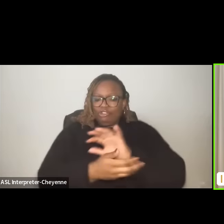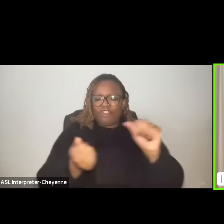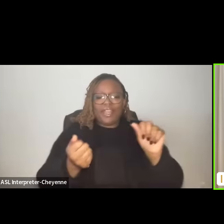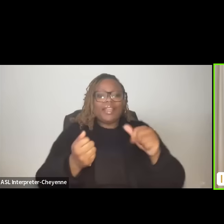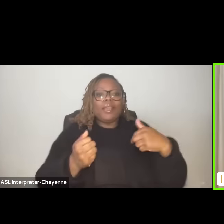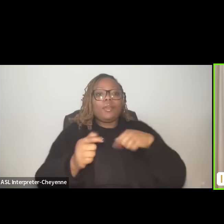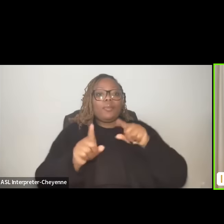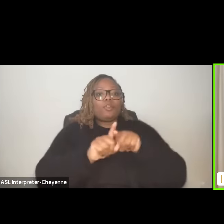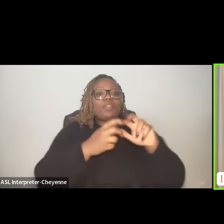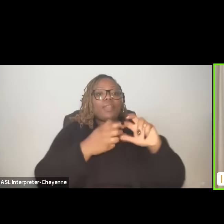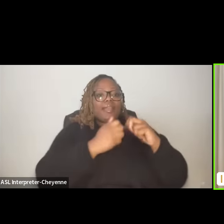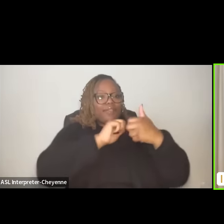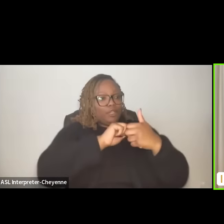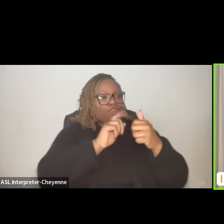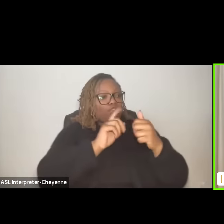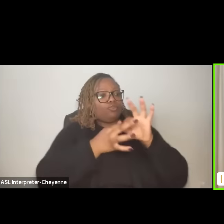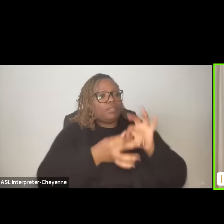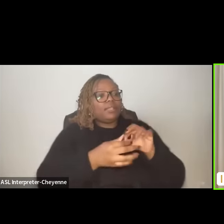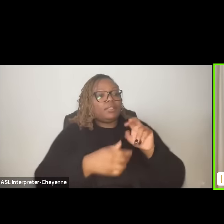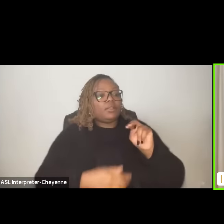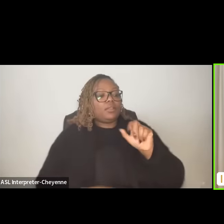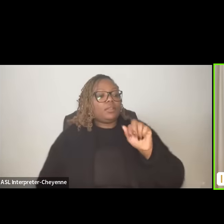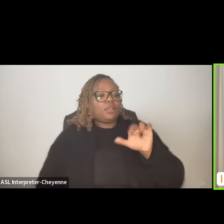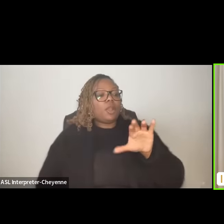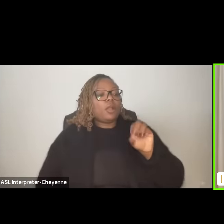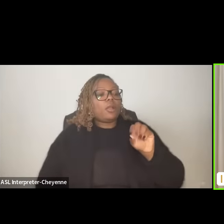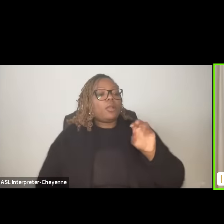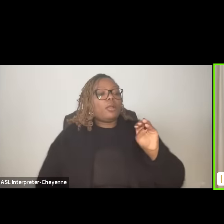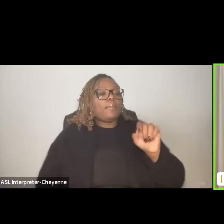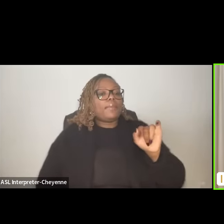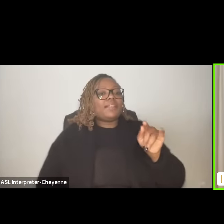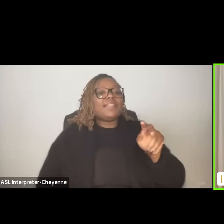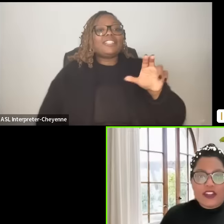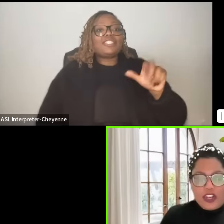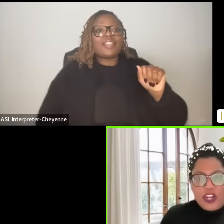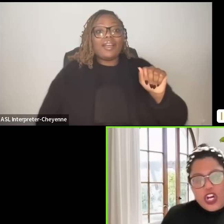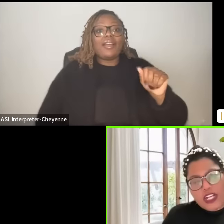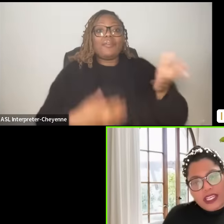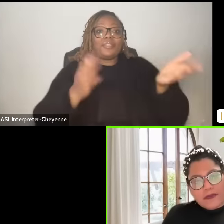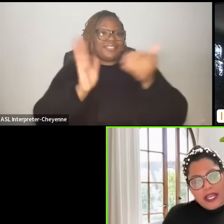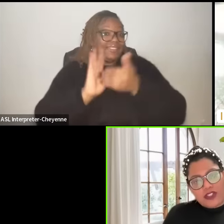issue of the the Narco militias and political militias which really again are are linked back